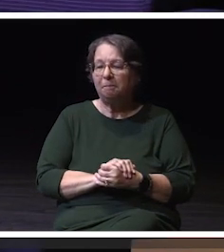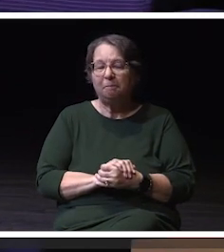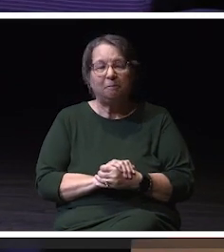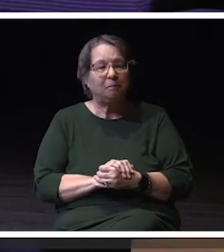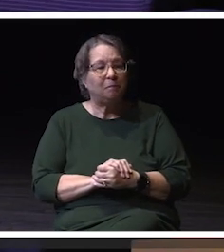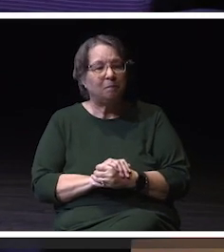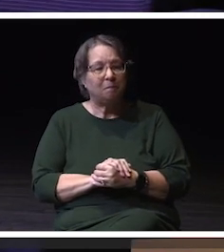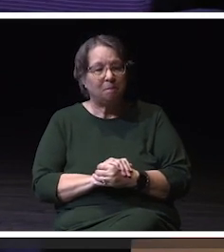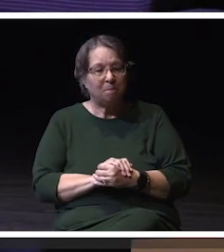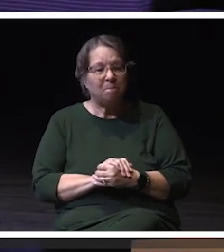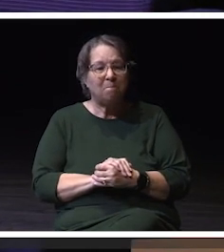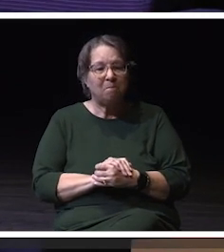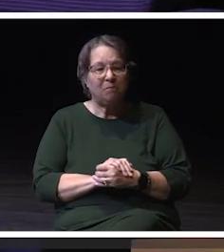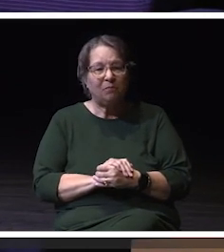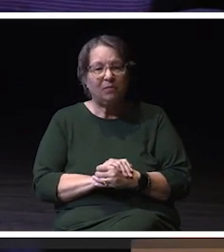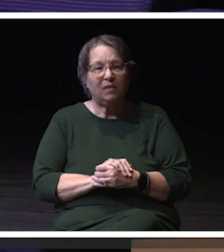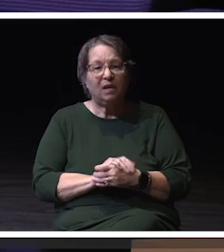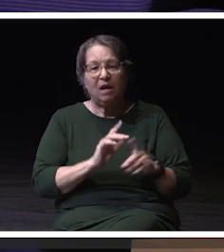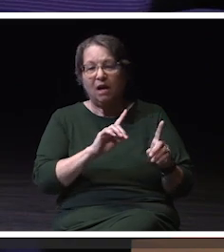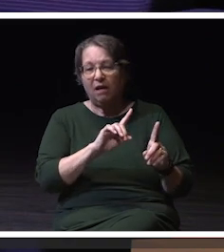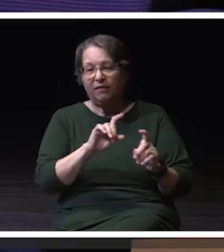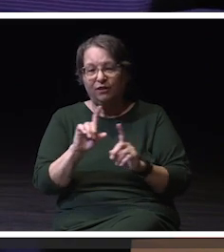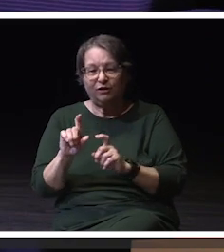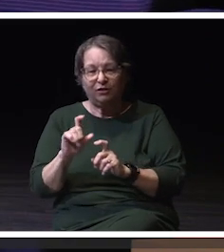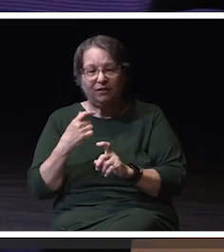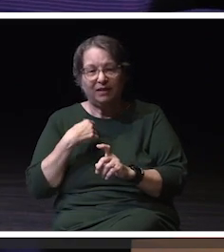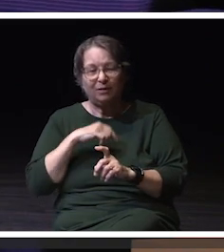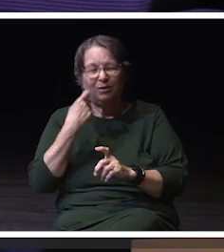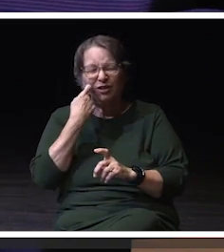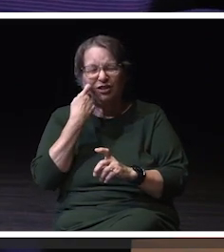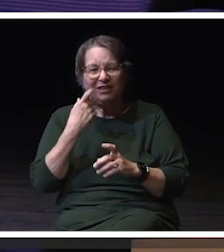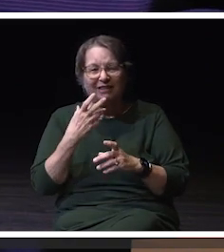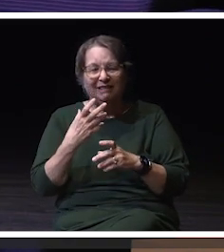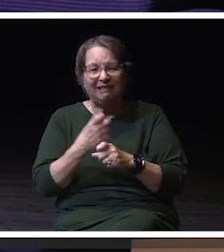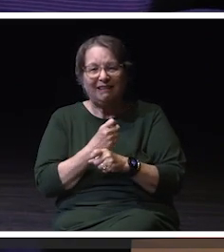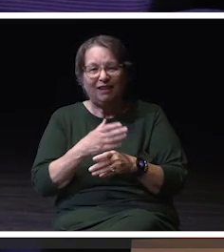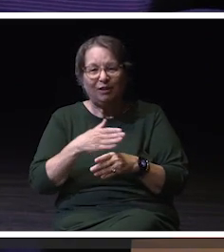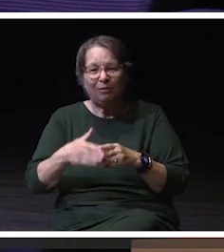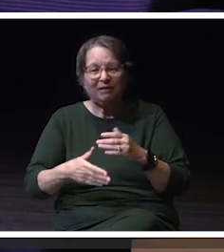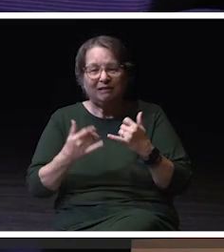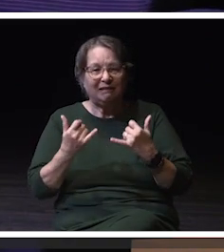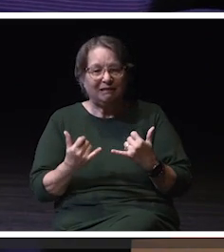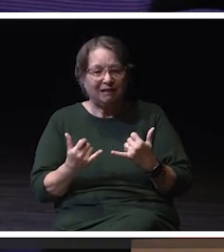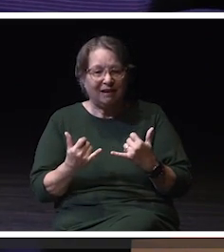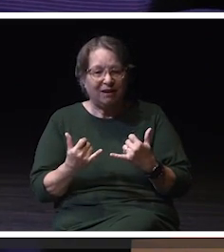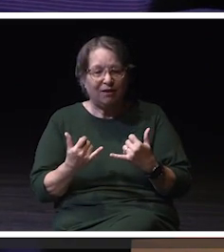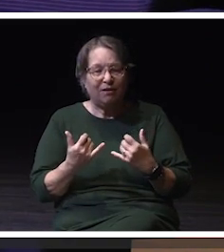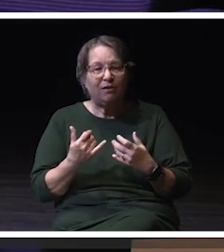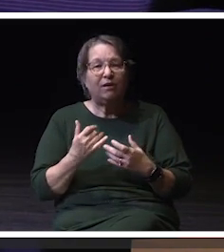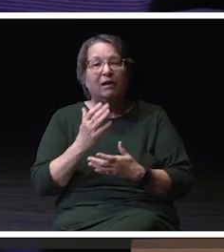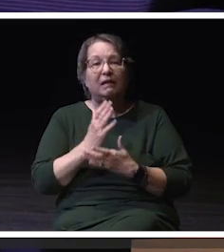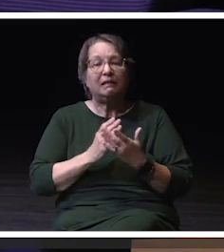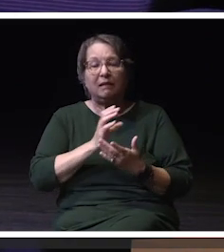So those surveys, we are just getting the results back from them right now. And we have committees in place with faculty, students